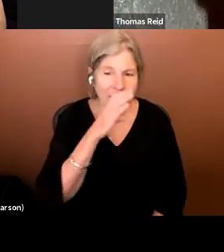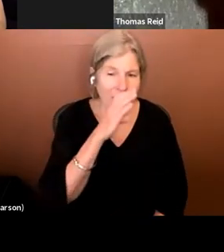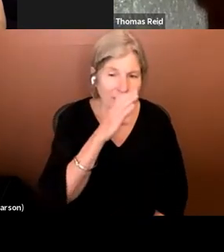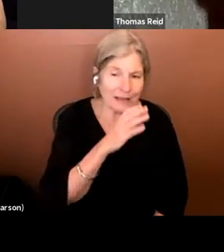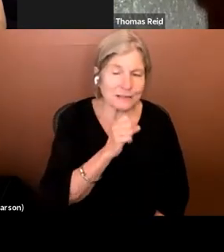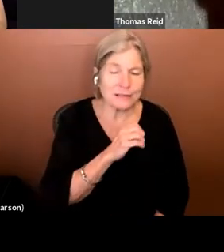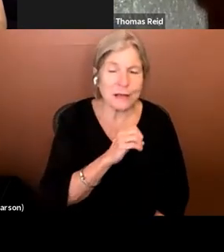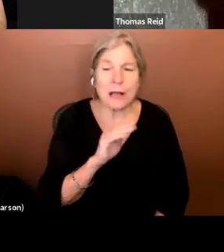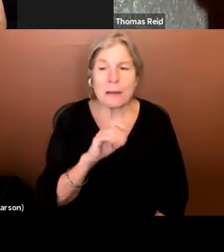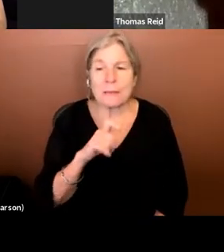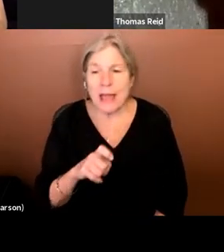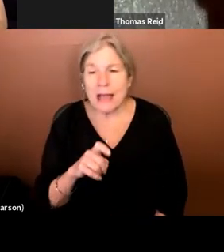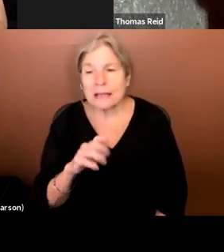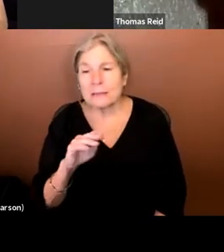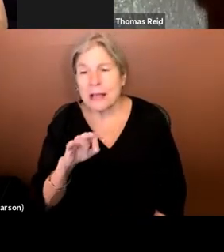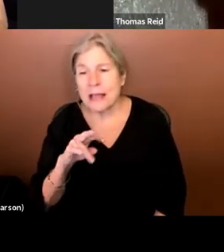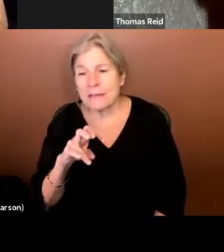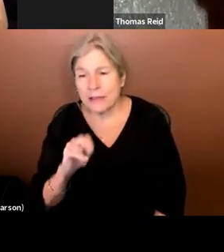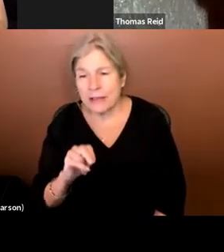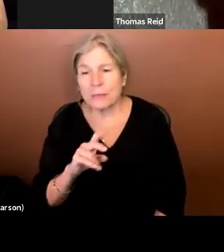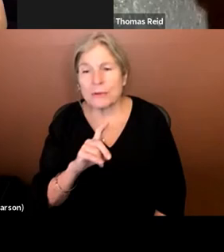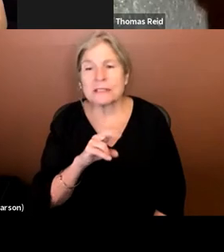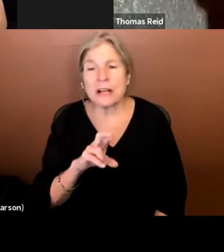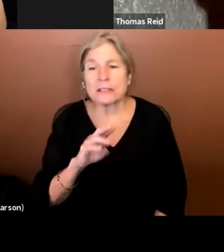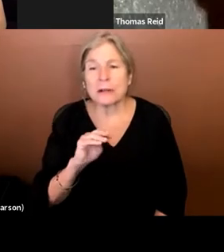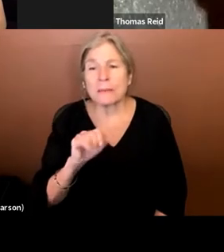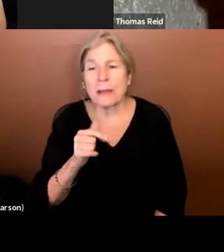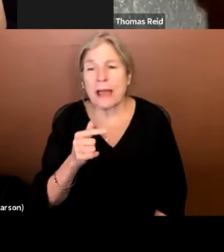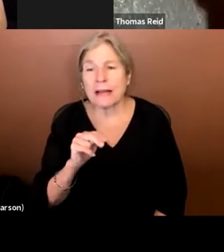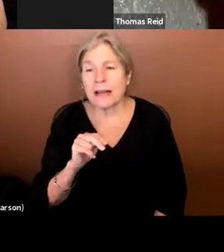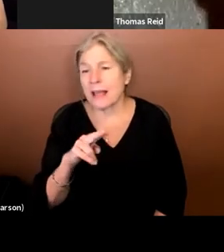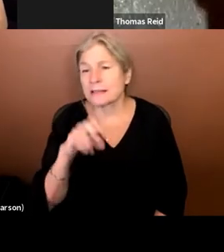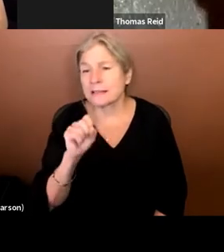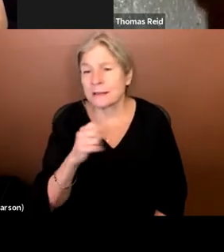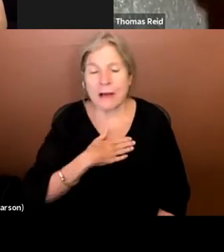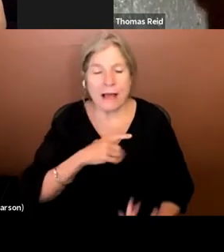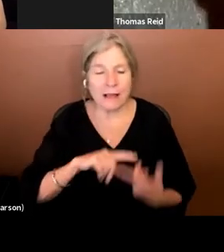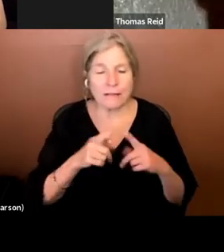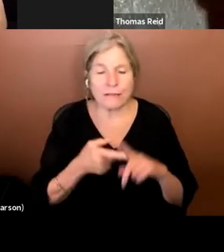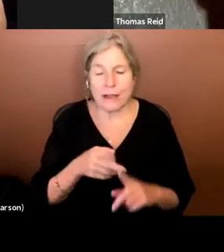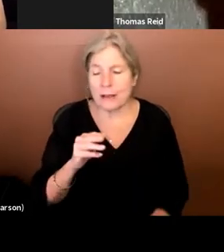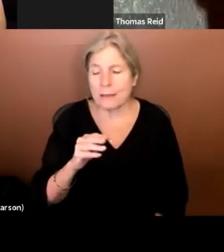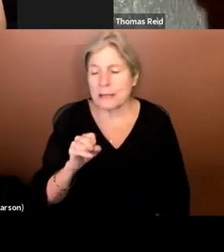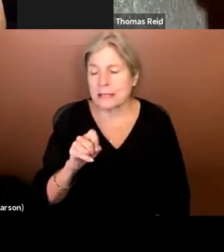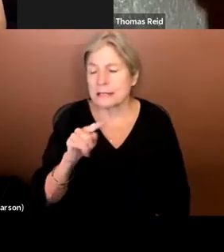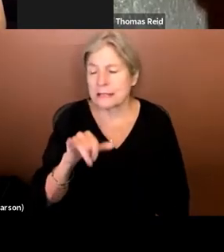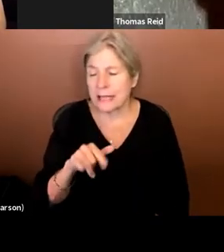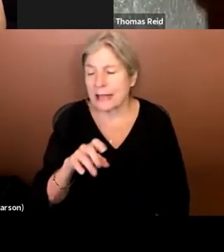maven, for example was Dr. Magnus. My friend mistee Lee who is a female magician